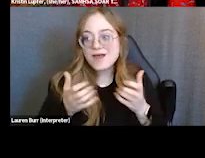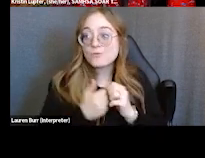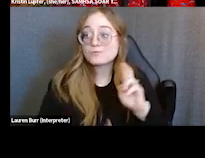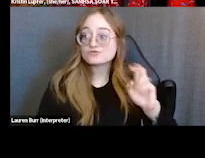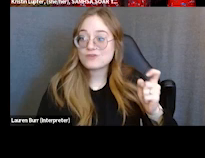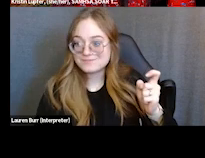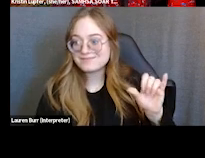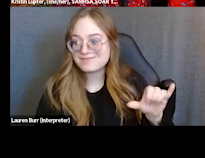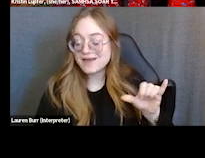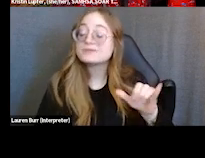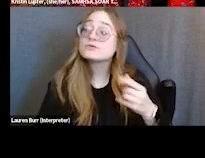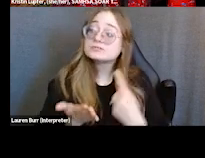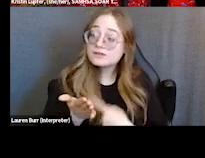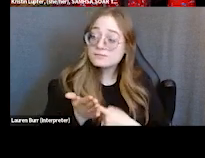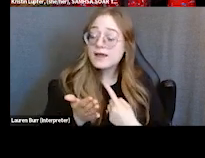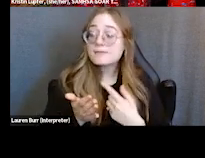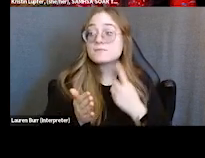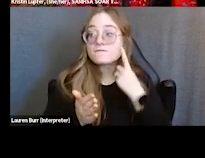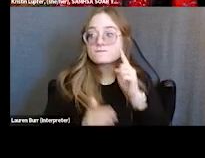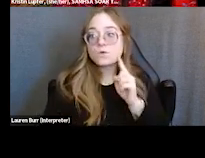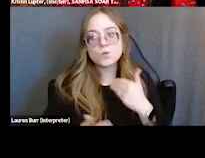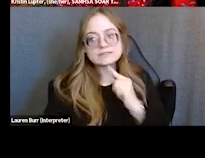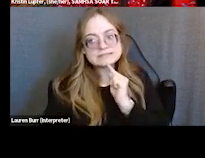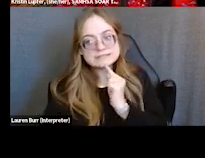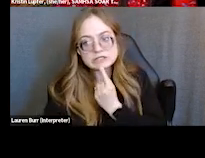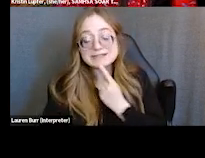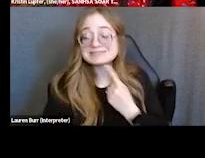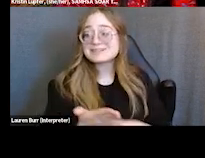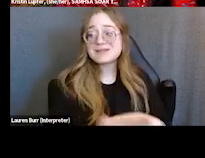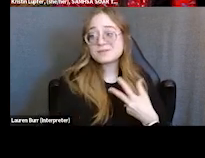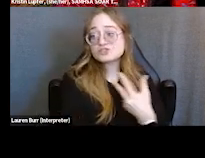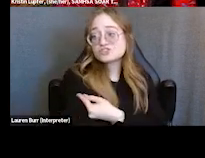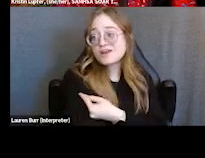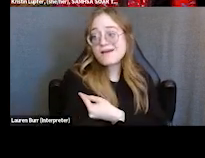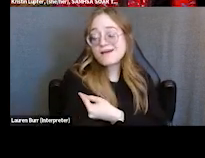for the more serious mental illness, sometimes the shots or the long acting injectables won't be enough.